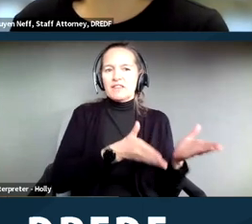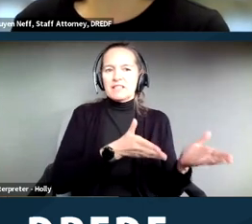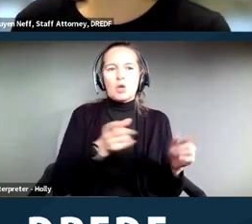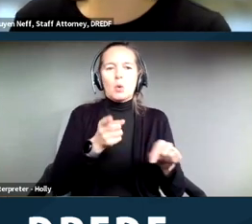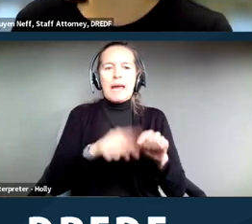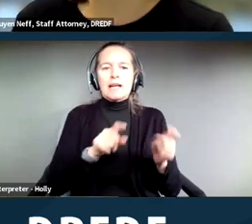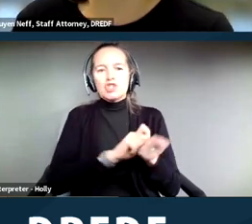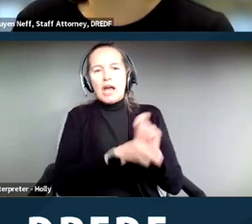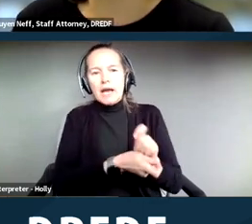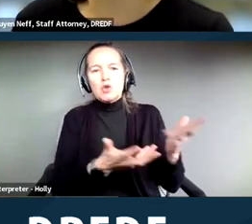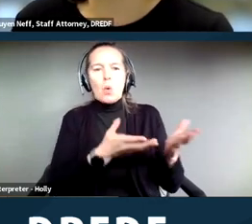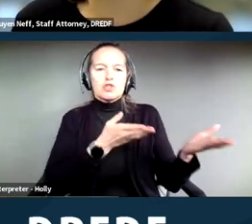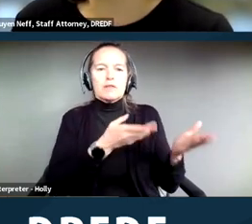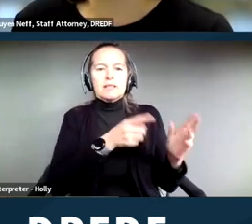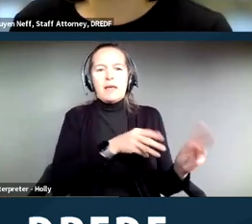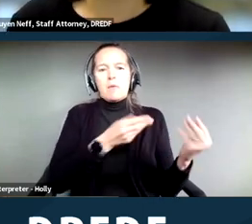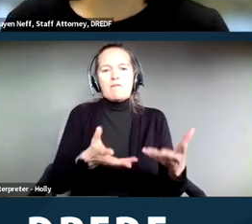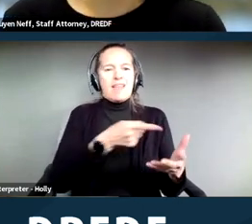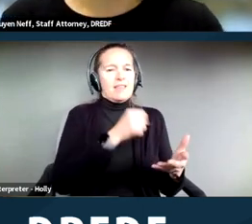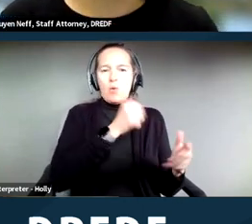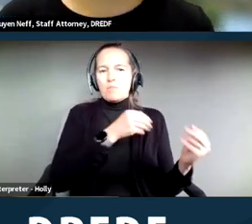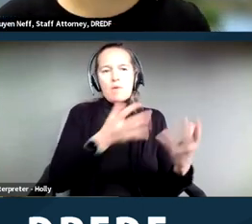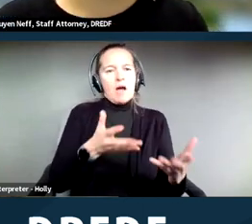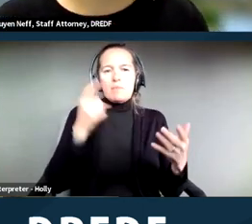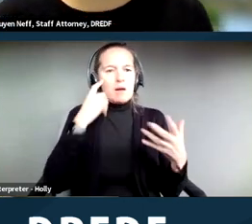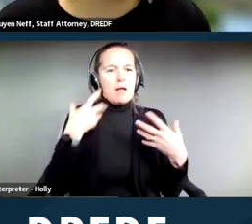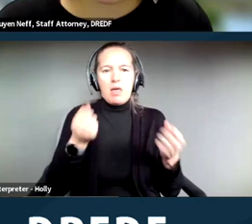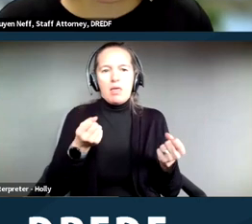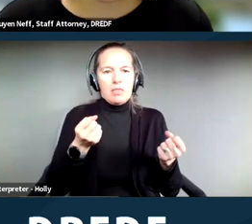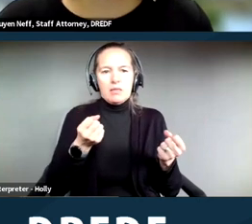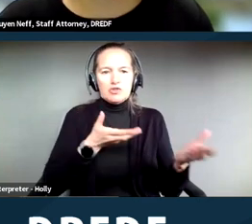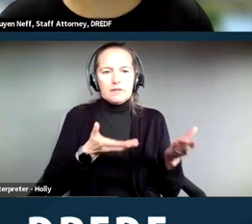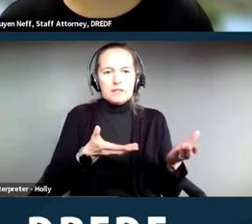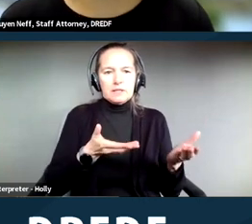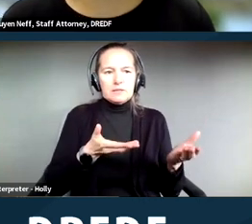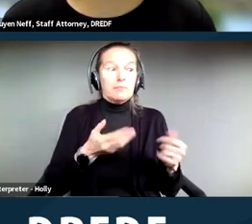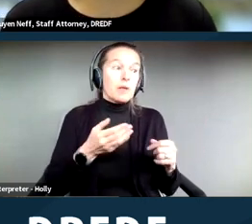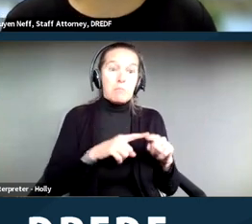because they don't provide mental health services. If a shelter does provide mental health services,